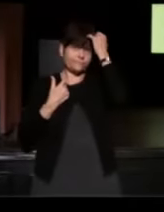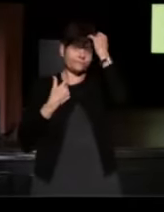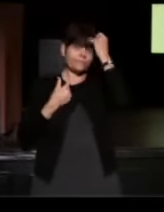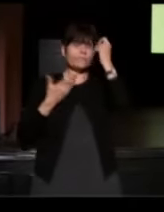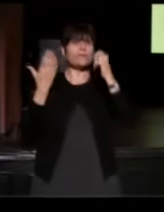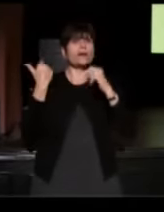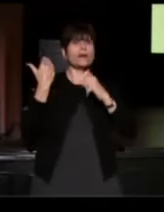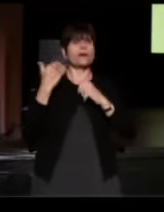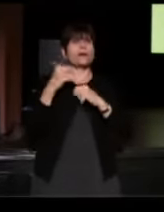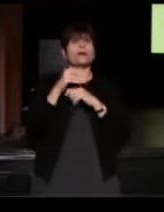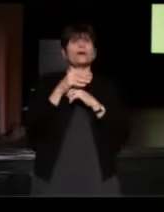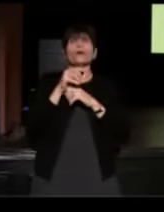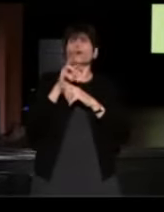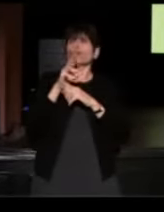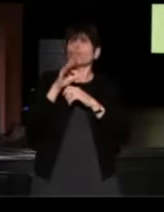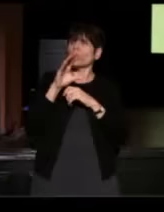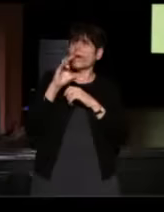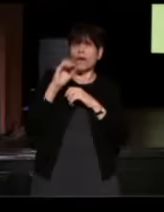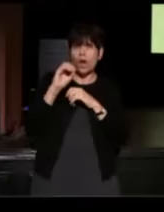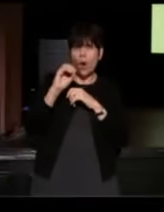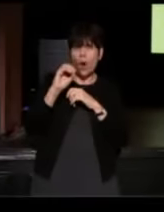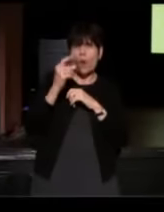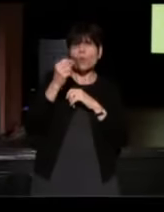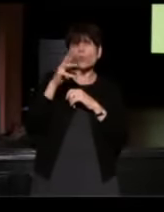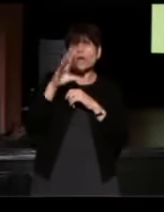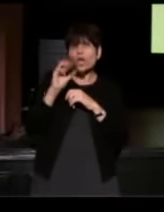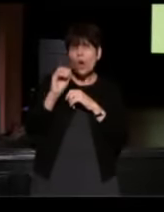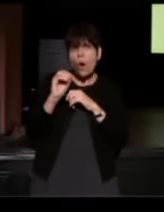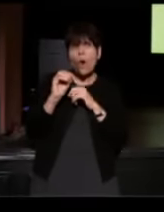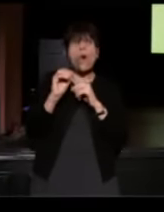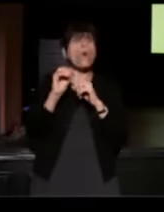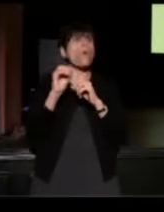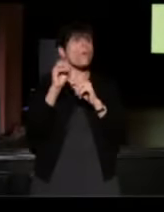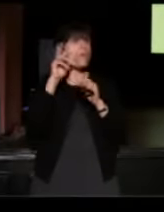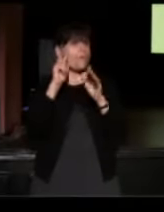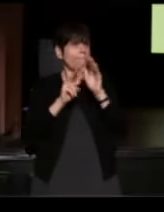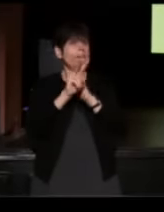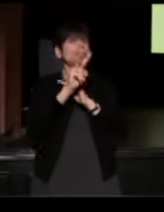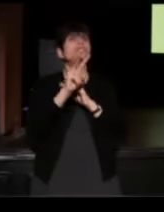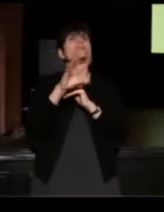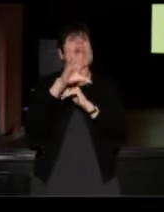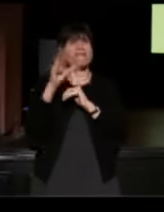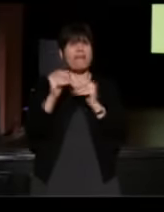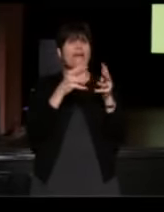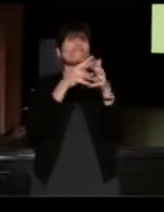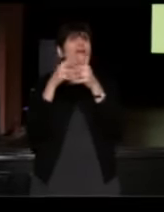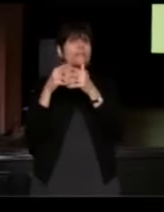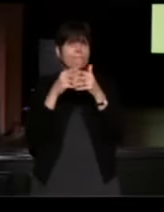Griot was a west African word for story teller and it's now the largest collection of African American voices